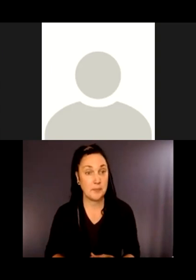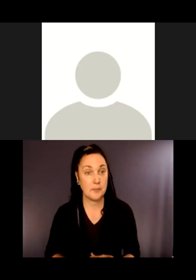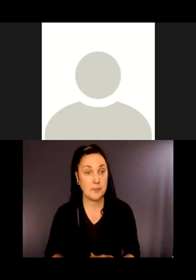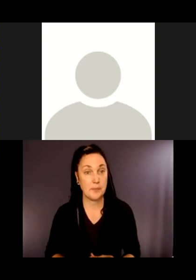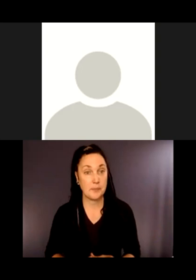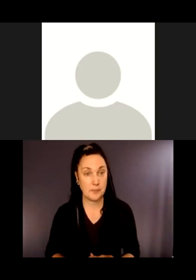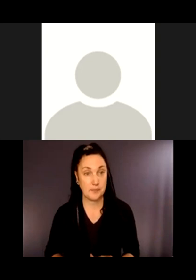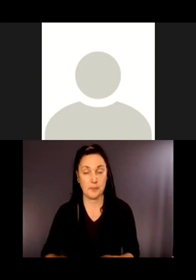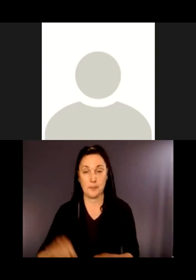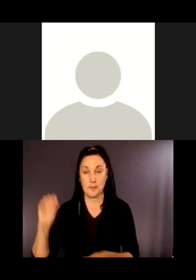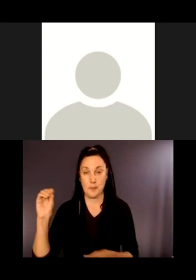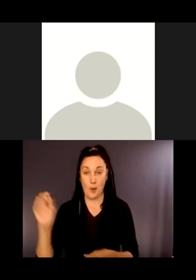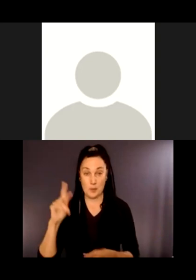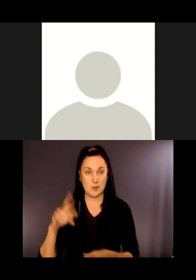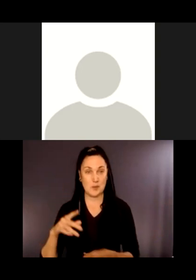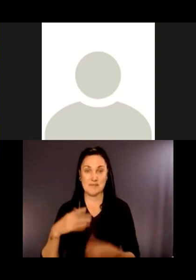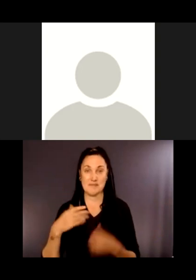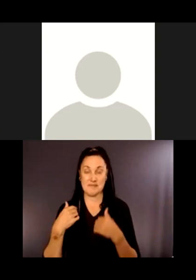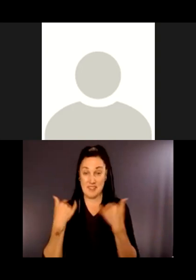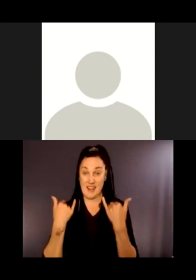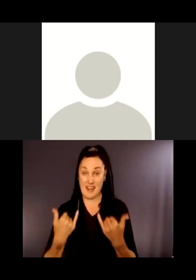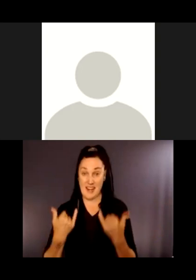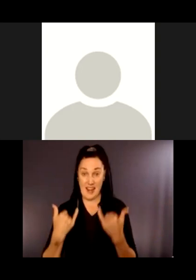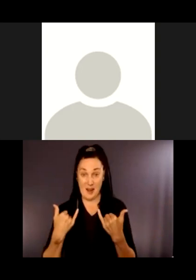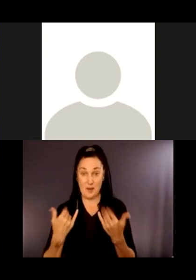So today this image shows a wide gravel trail.